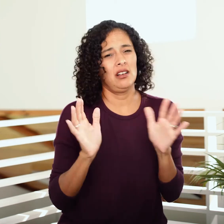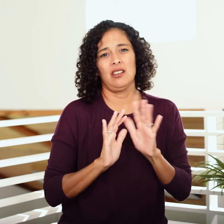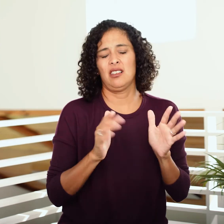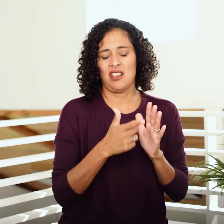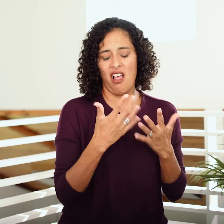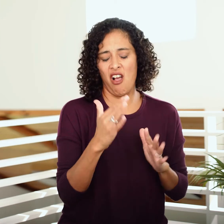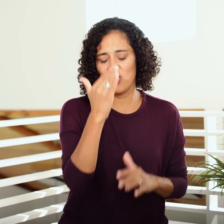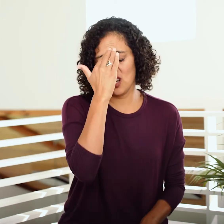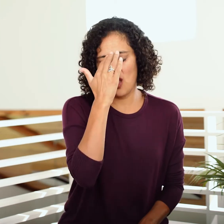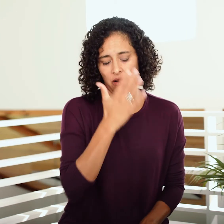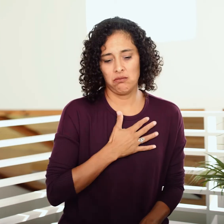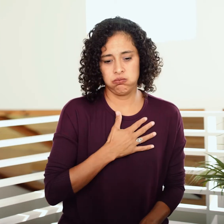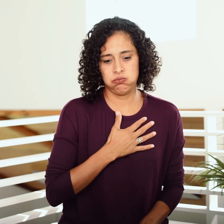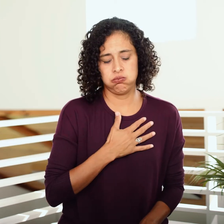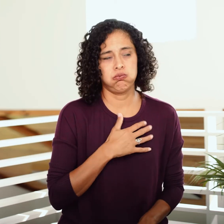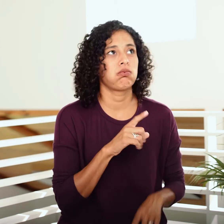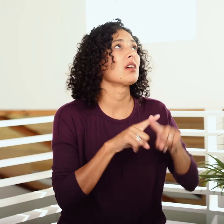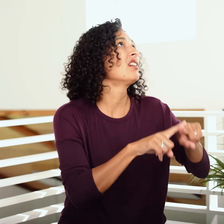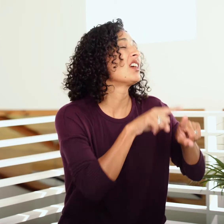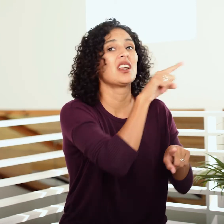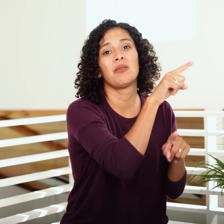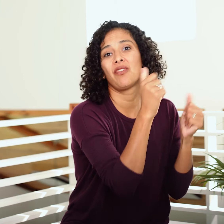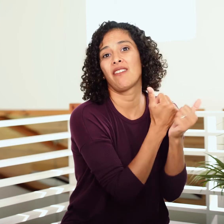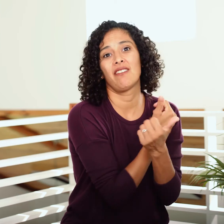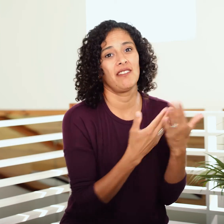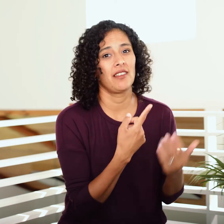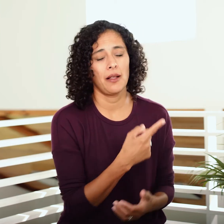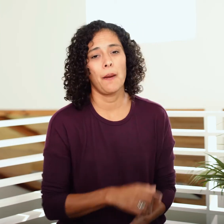you must know you’re absolutely dependent on Him for everything.